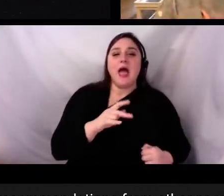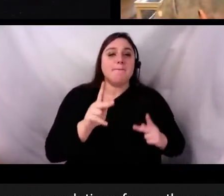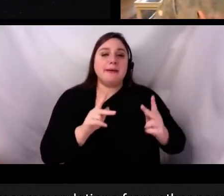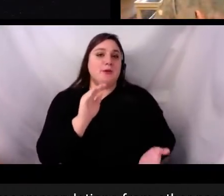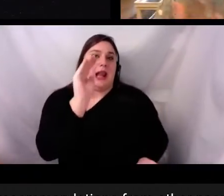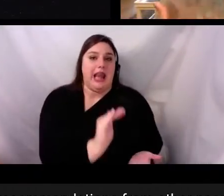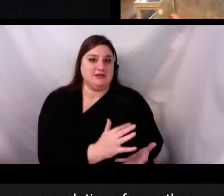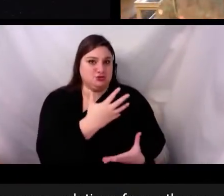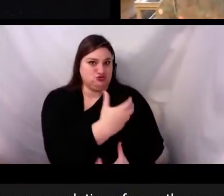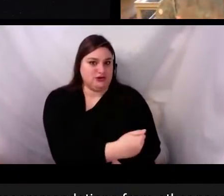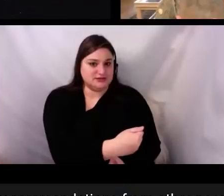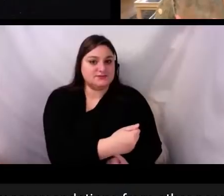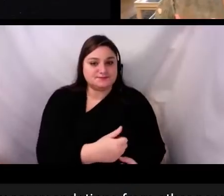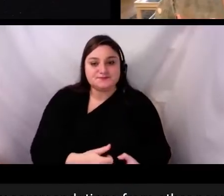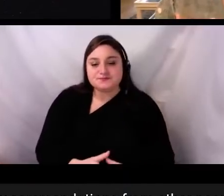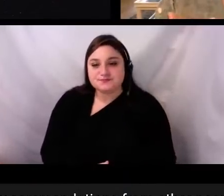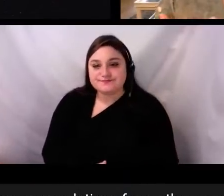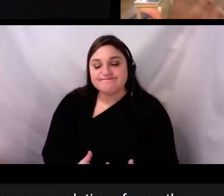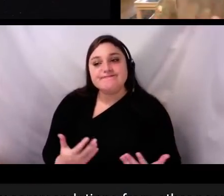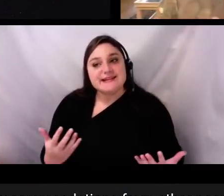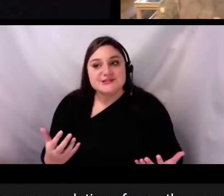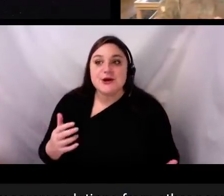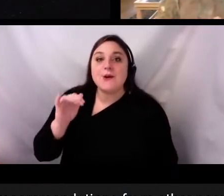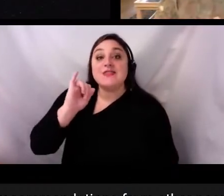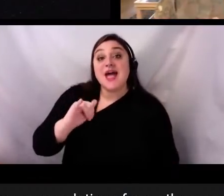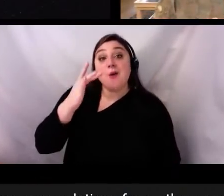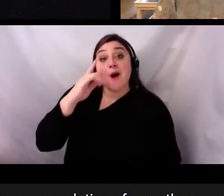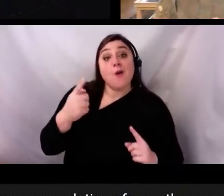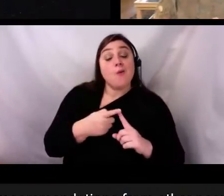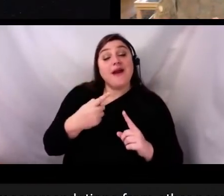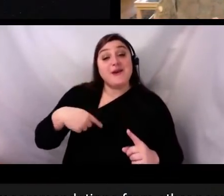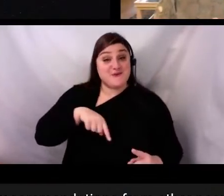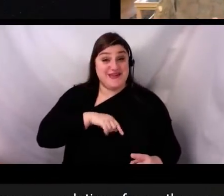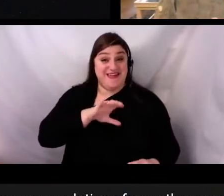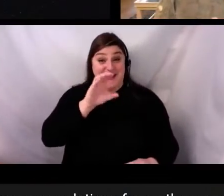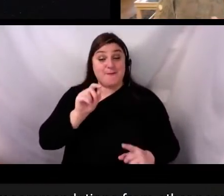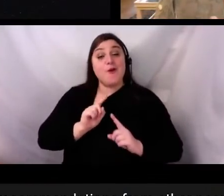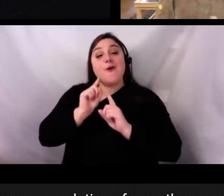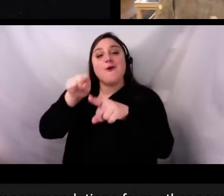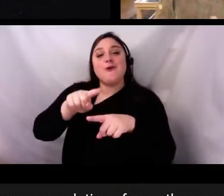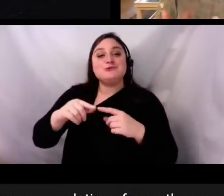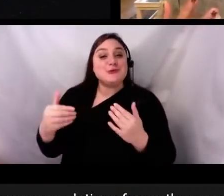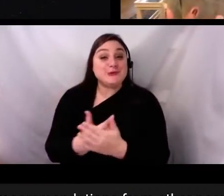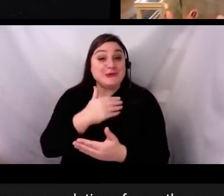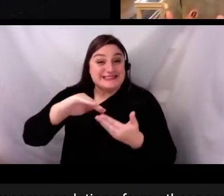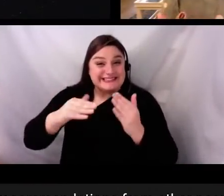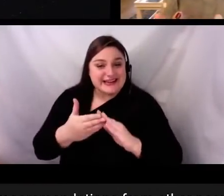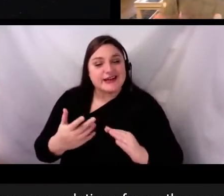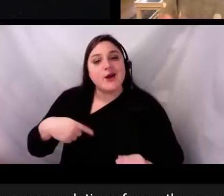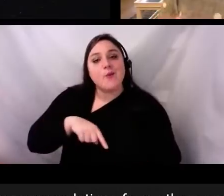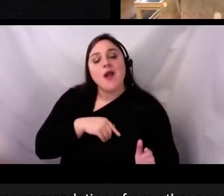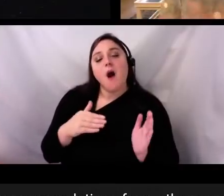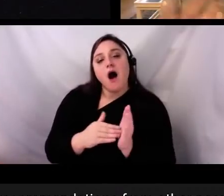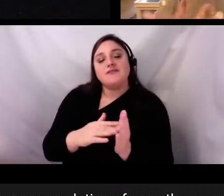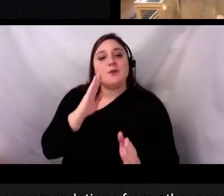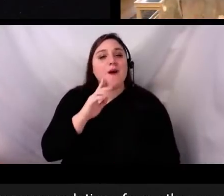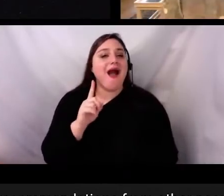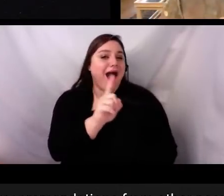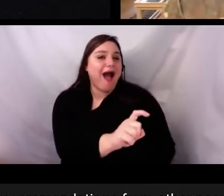reason why, when we're headed to a new city, we ask a friend whose visited for recommendations of places to see things to eat.